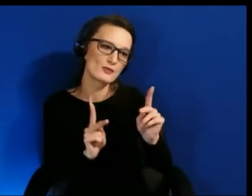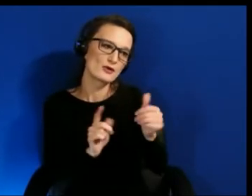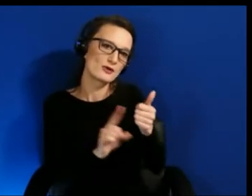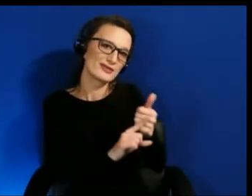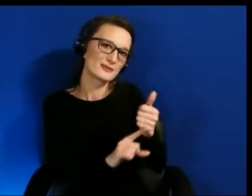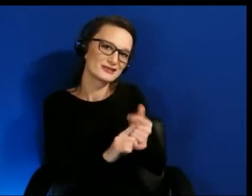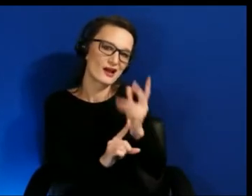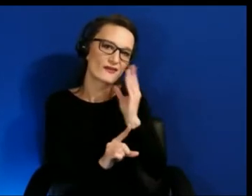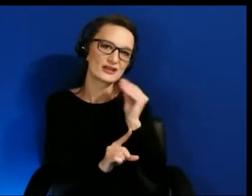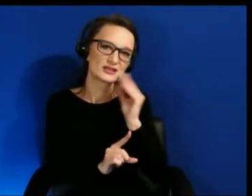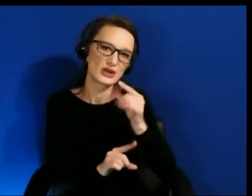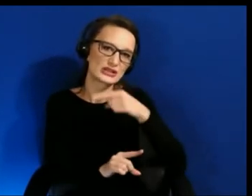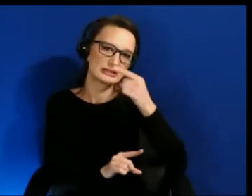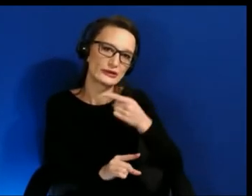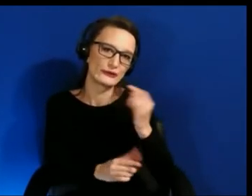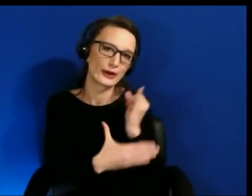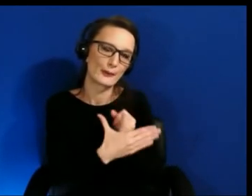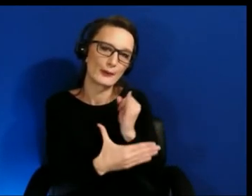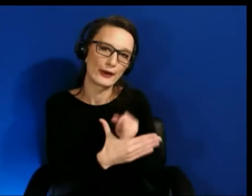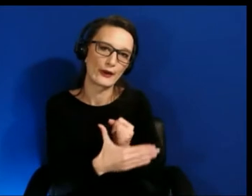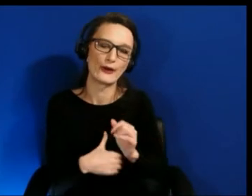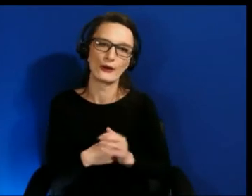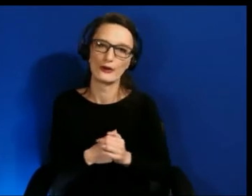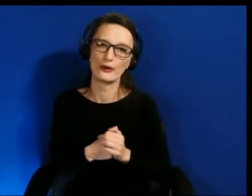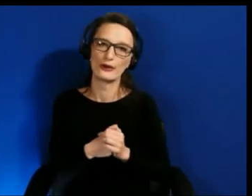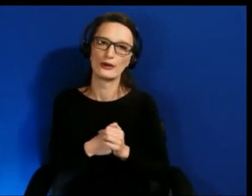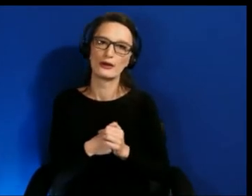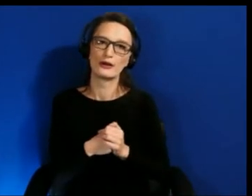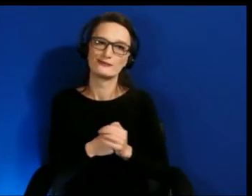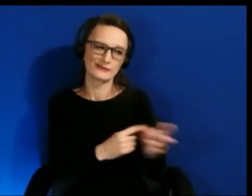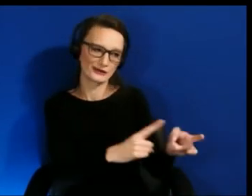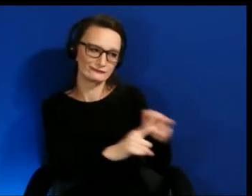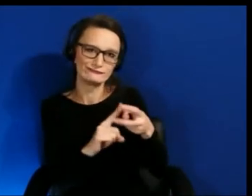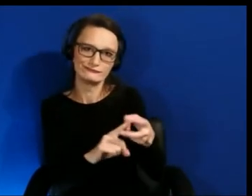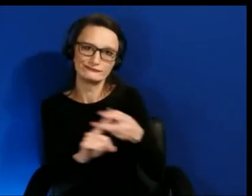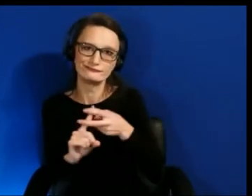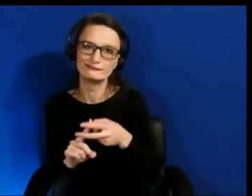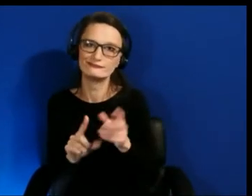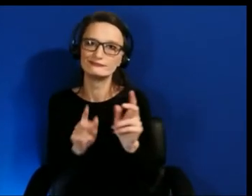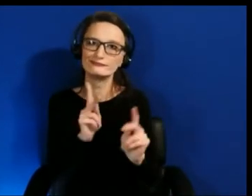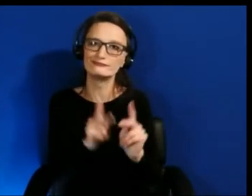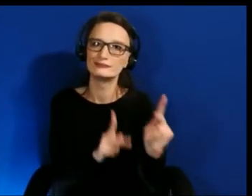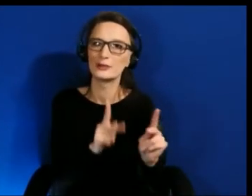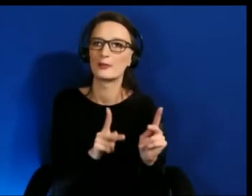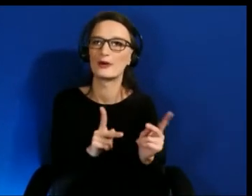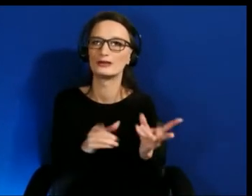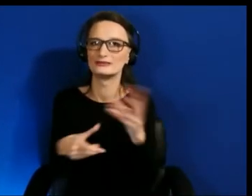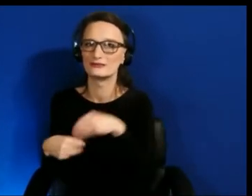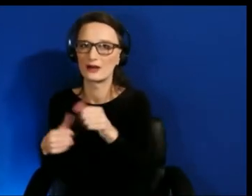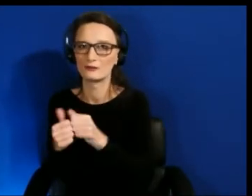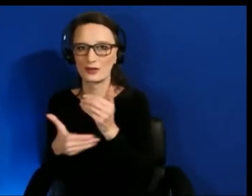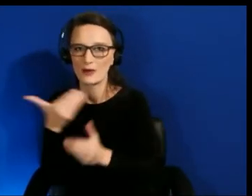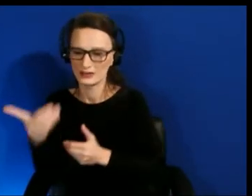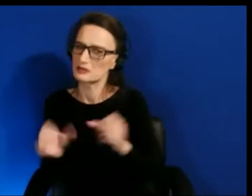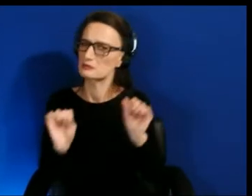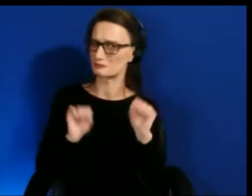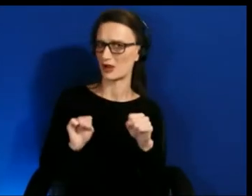Getting participants is like probably -- it's possible, totally possible but for me it's